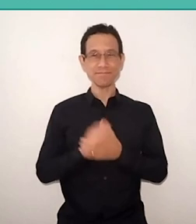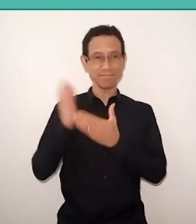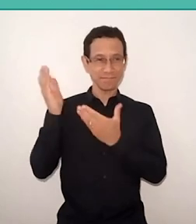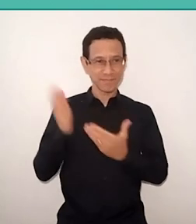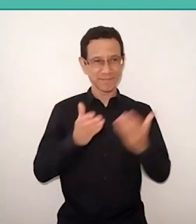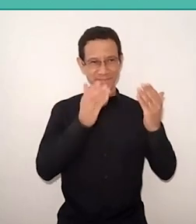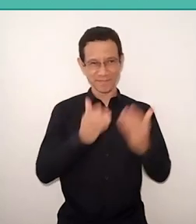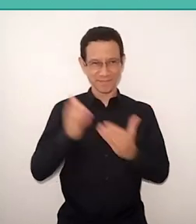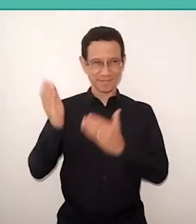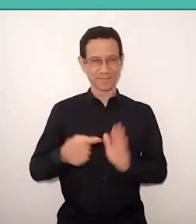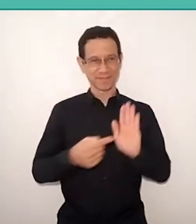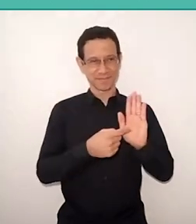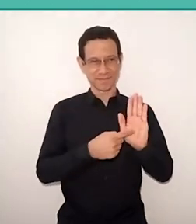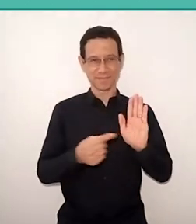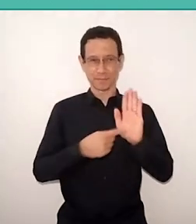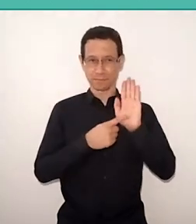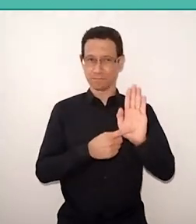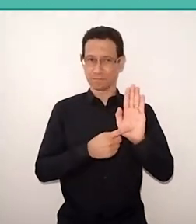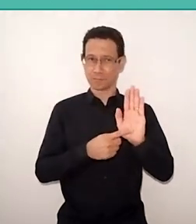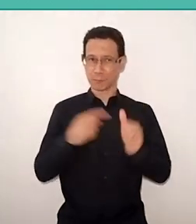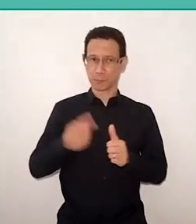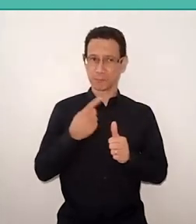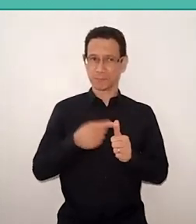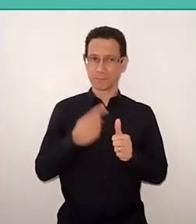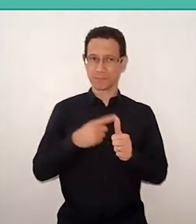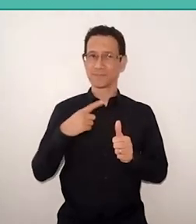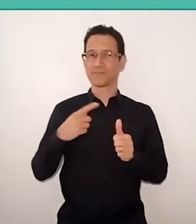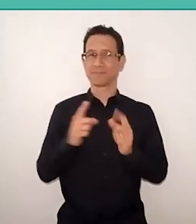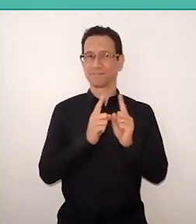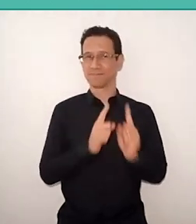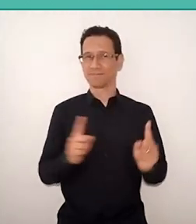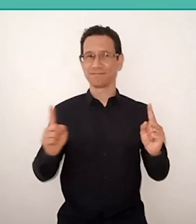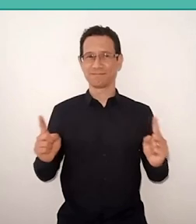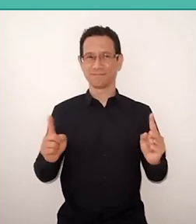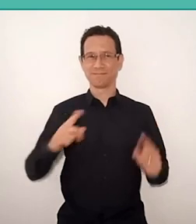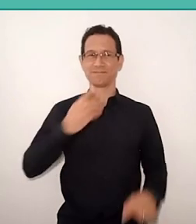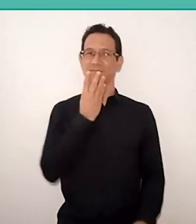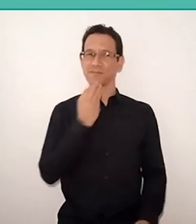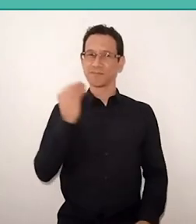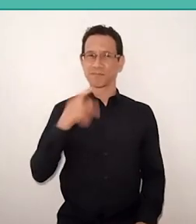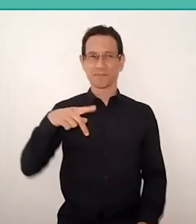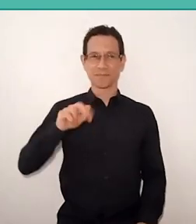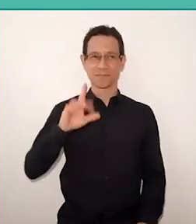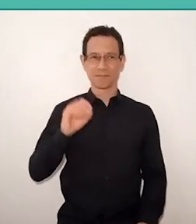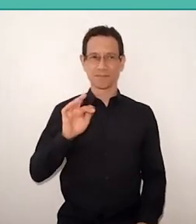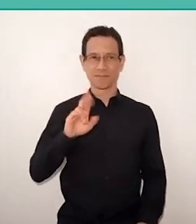I'll bring a little excerpt from Paulo Freire, which is in the “Pedagogia da Autonomia”,